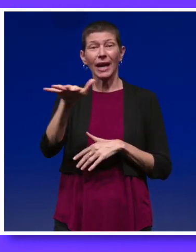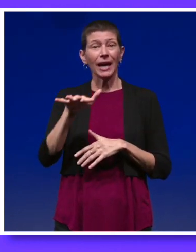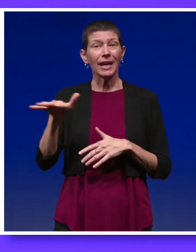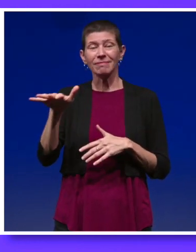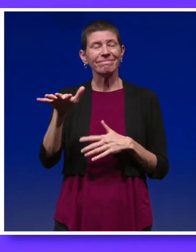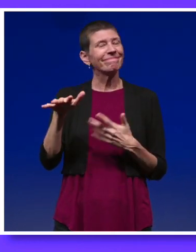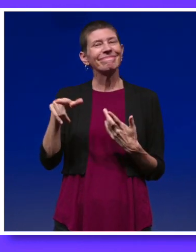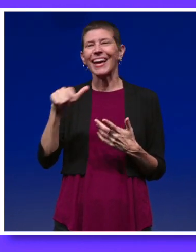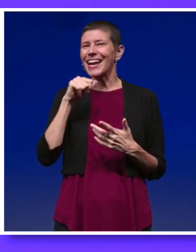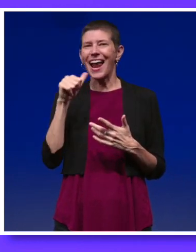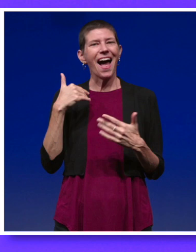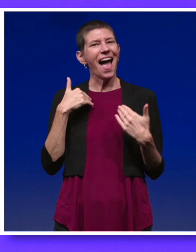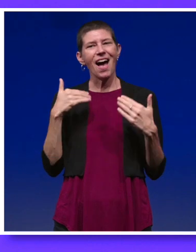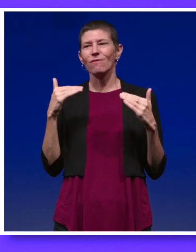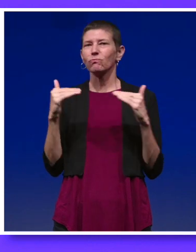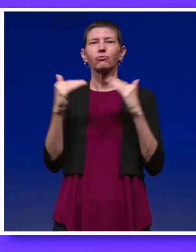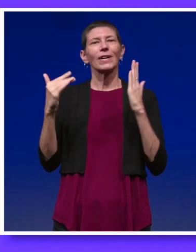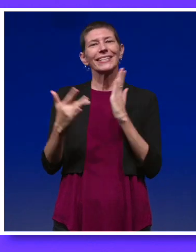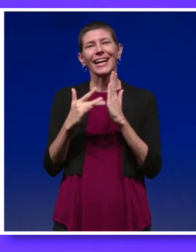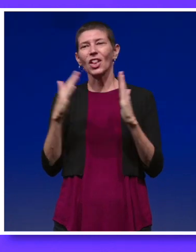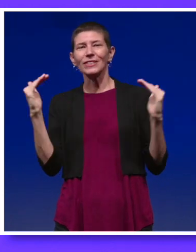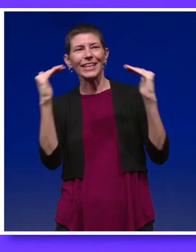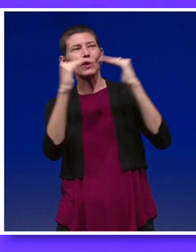lack digital equity and digital literacy.